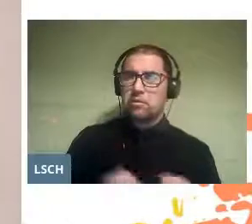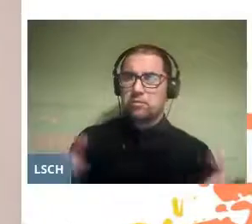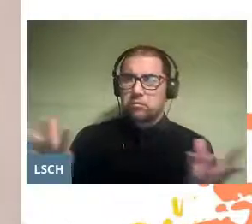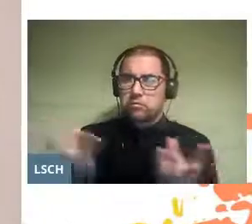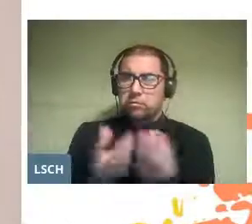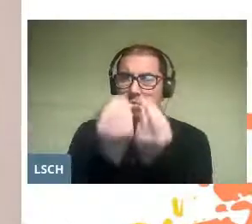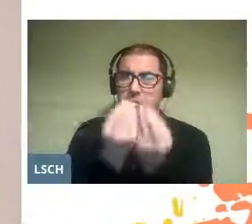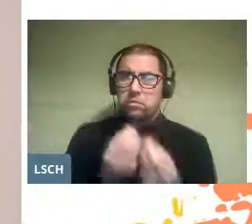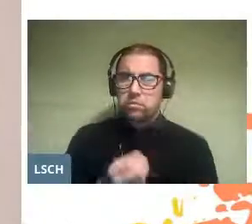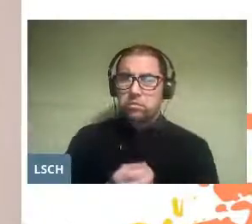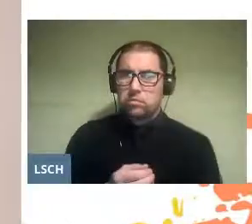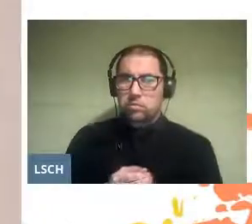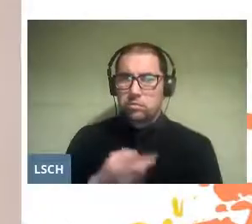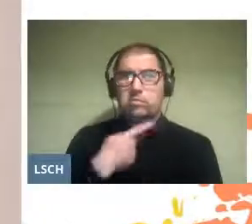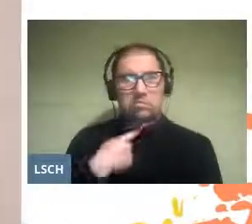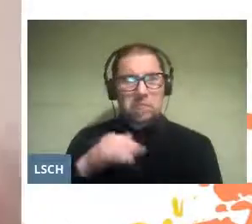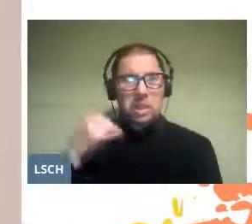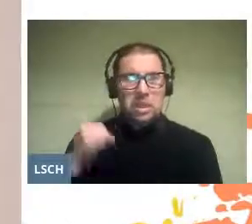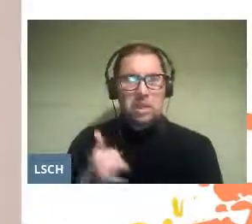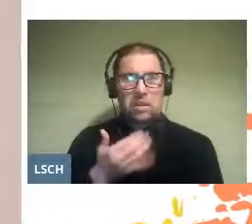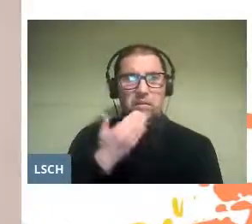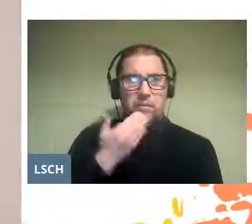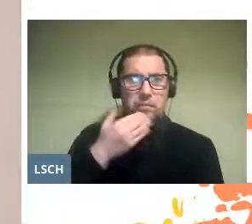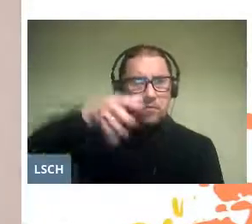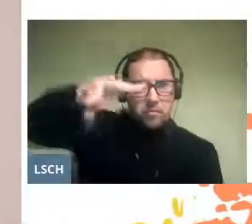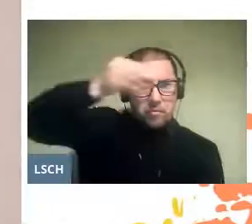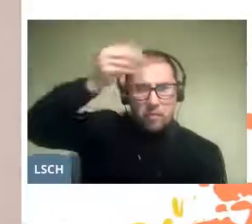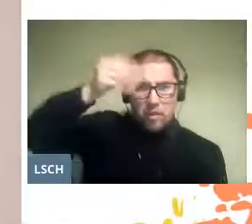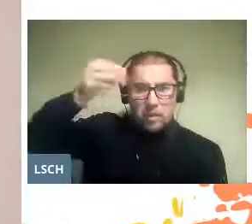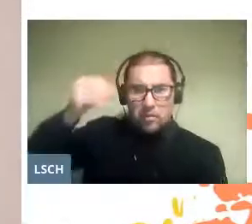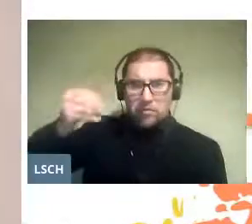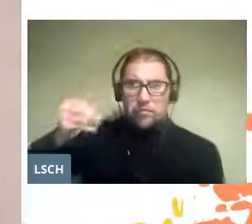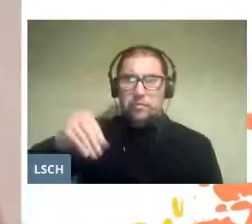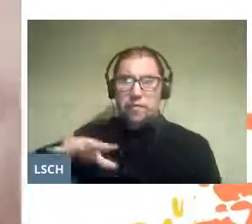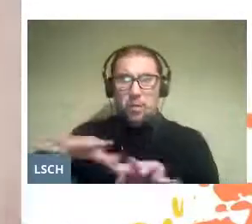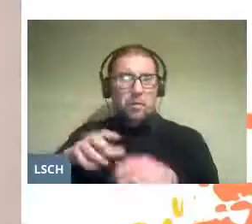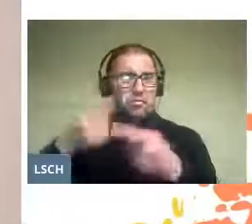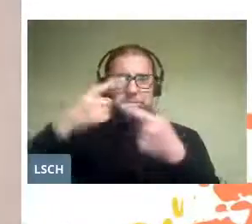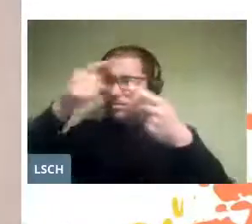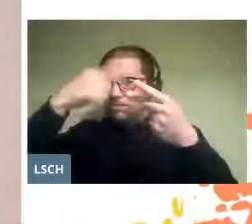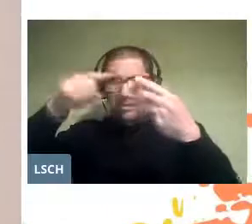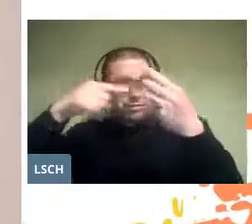very entertaining, the acquisition of competencies, etcetera.